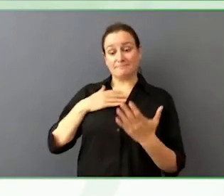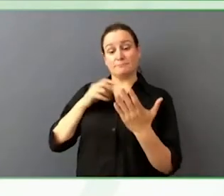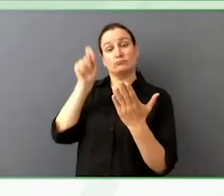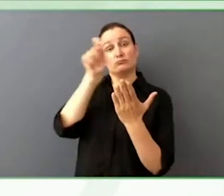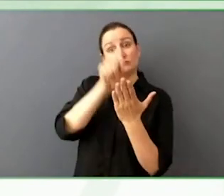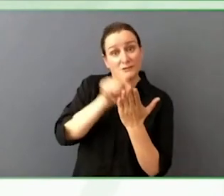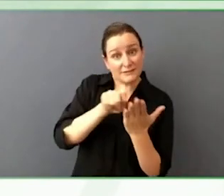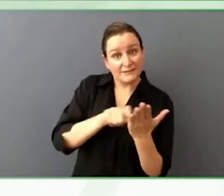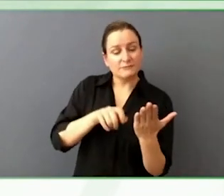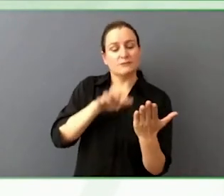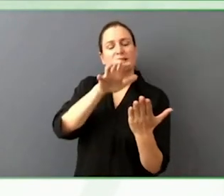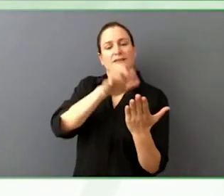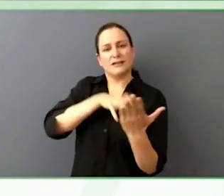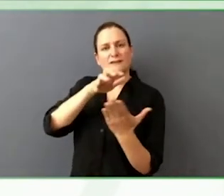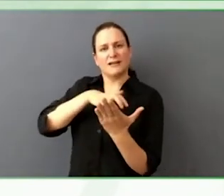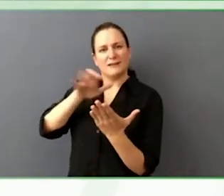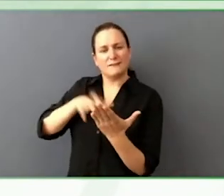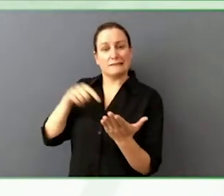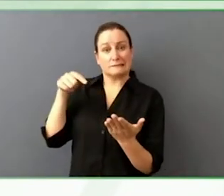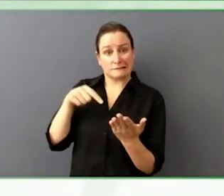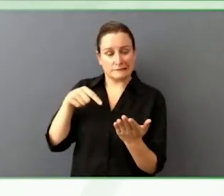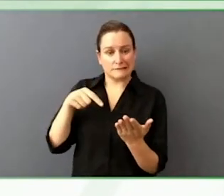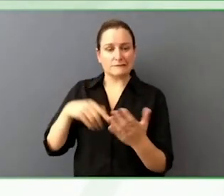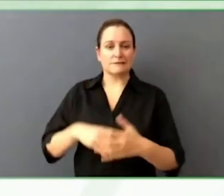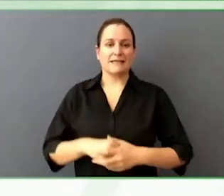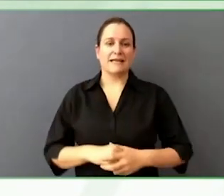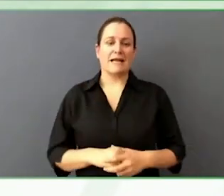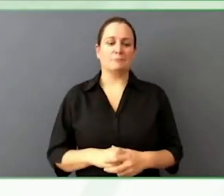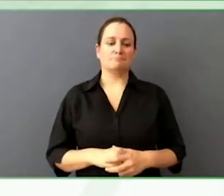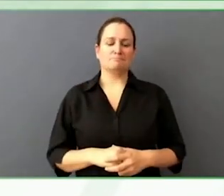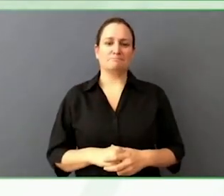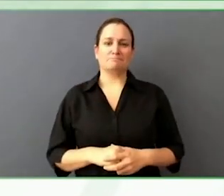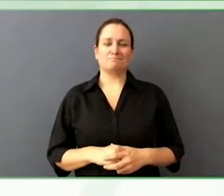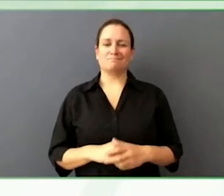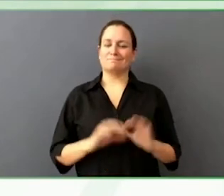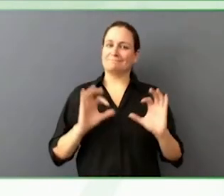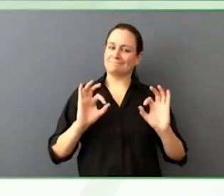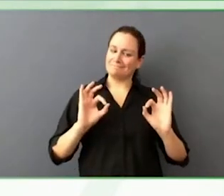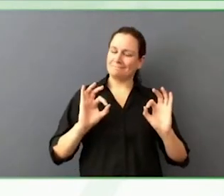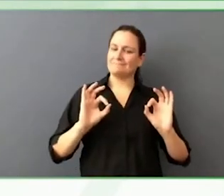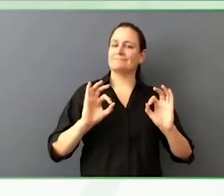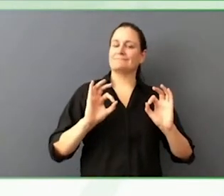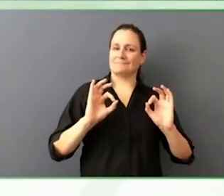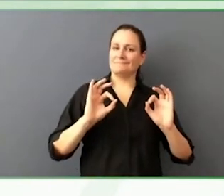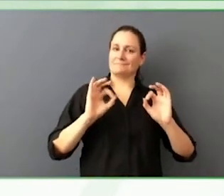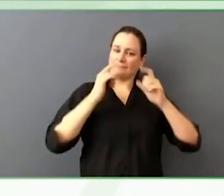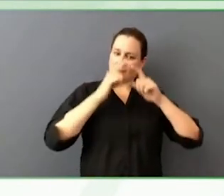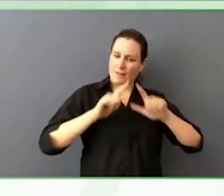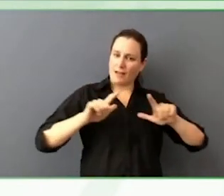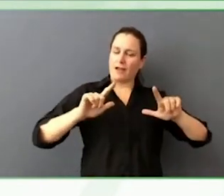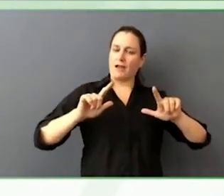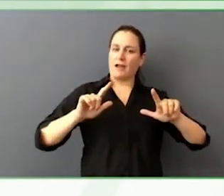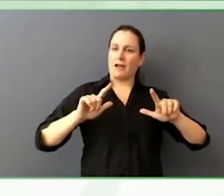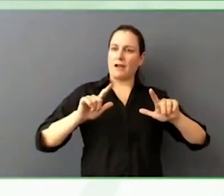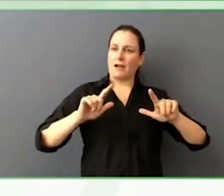There is a perception media is inaccessible, the actual language